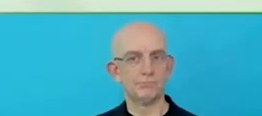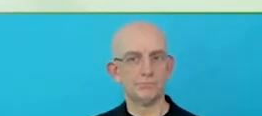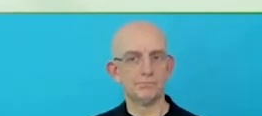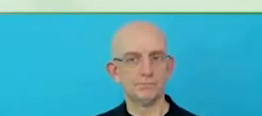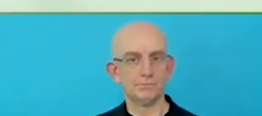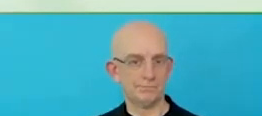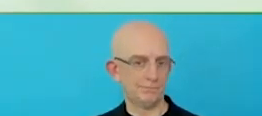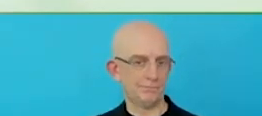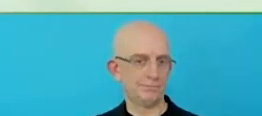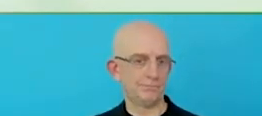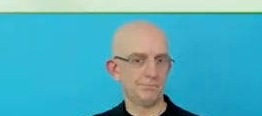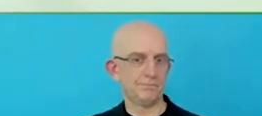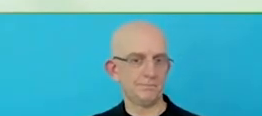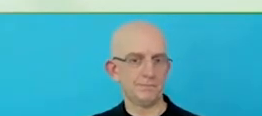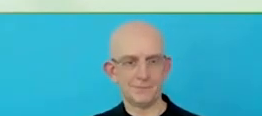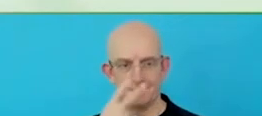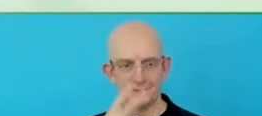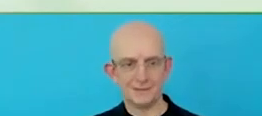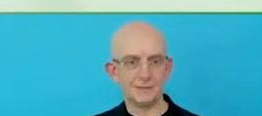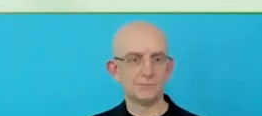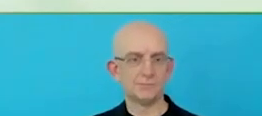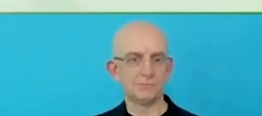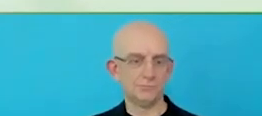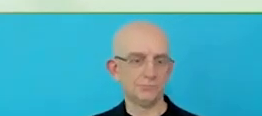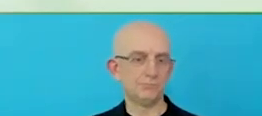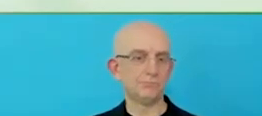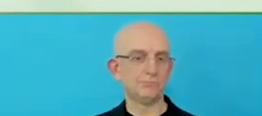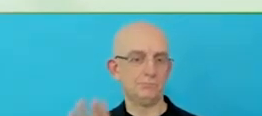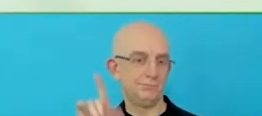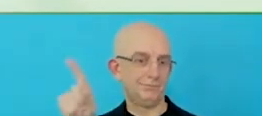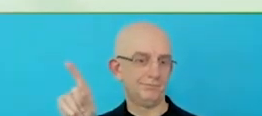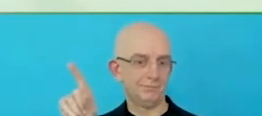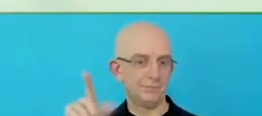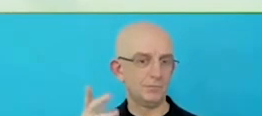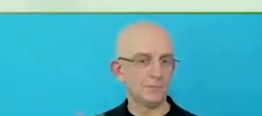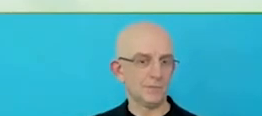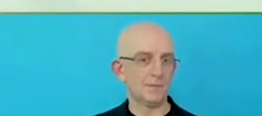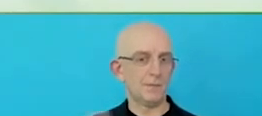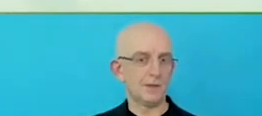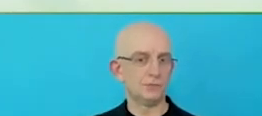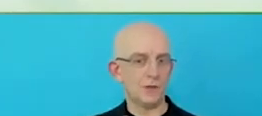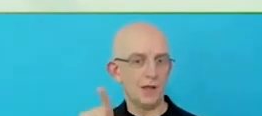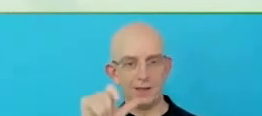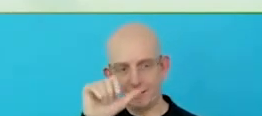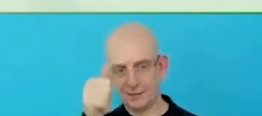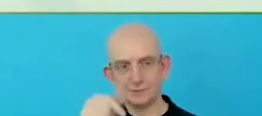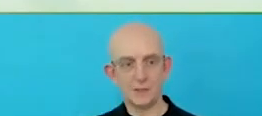The context being that 2% of the population in India have a disability.